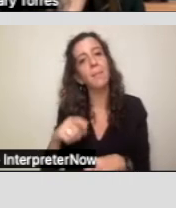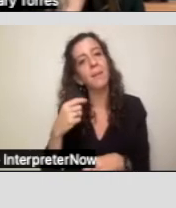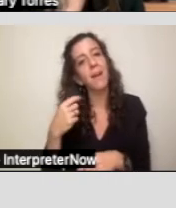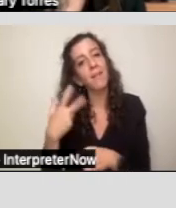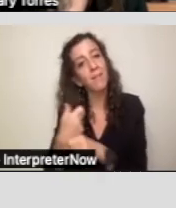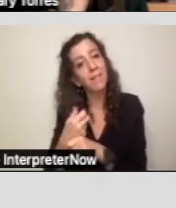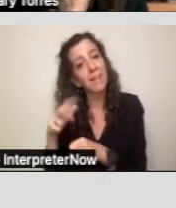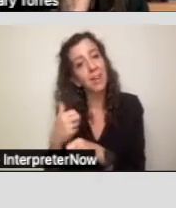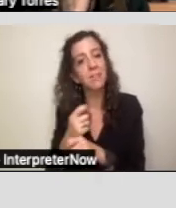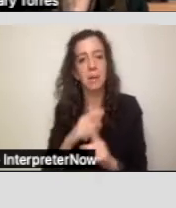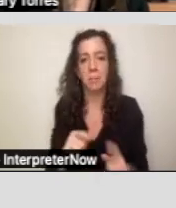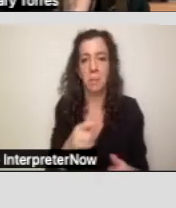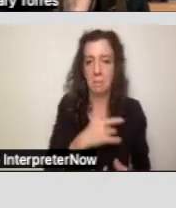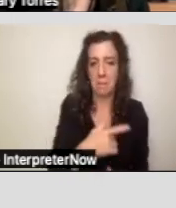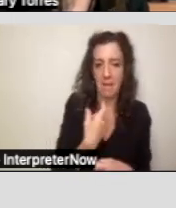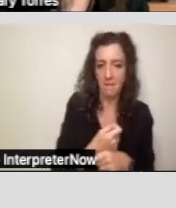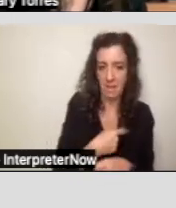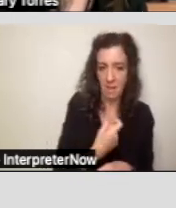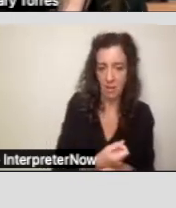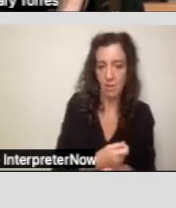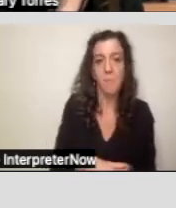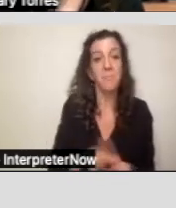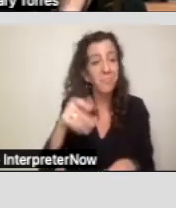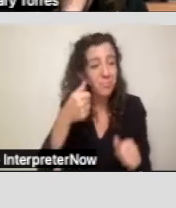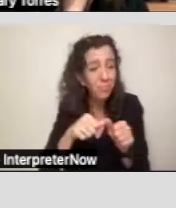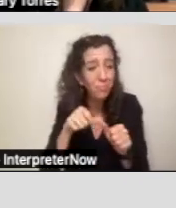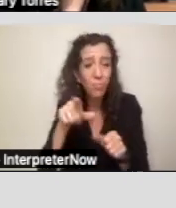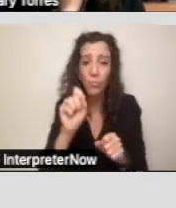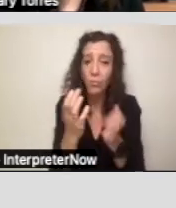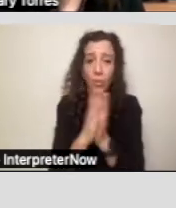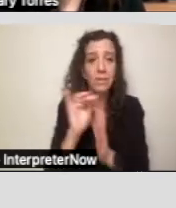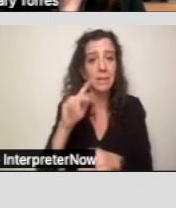But keep in mind that you can request an IPP at any time.